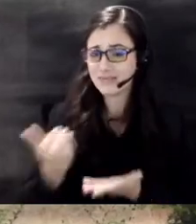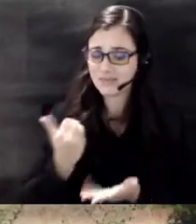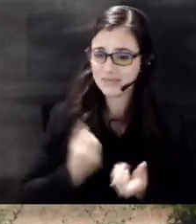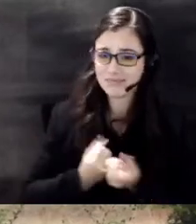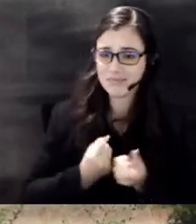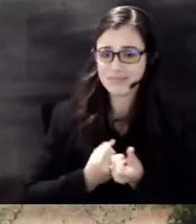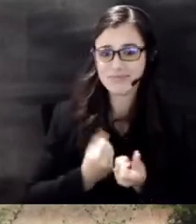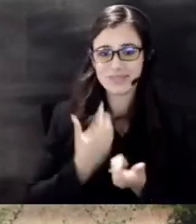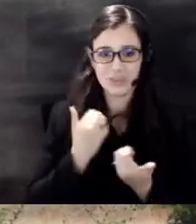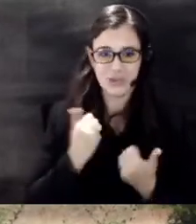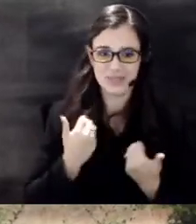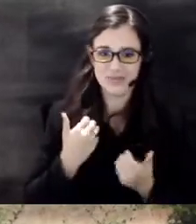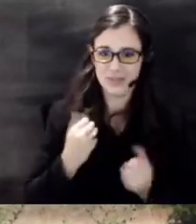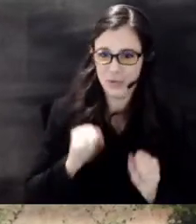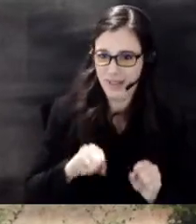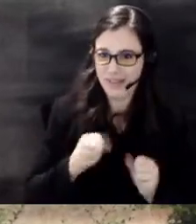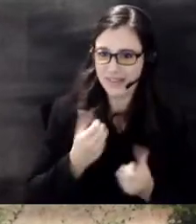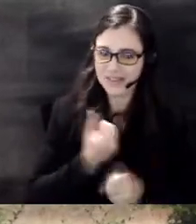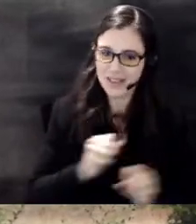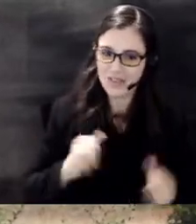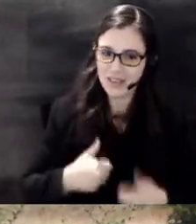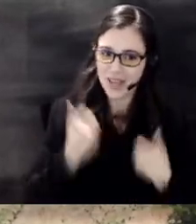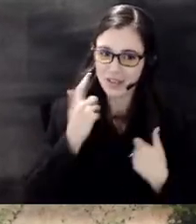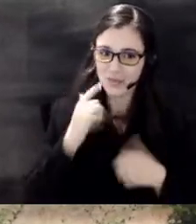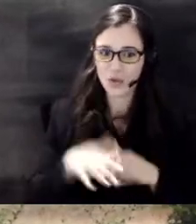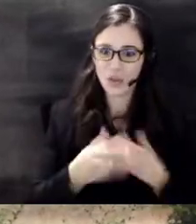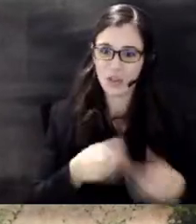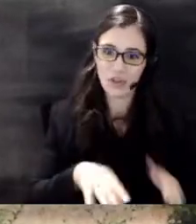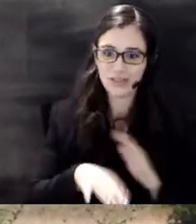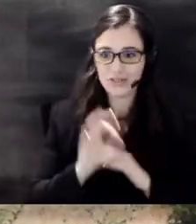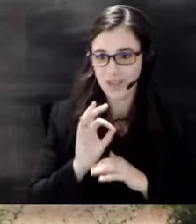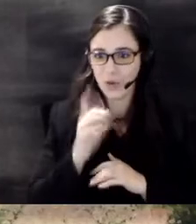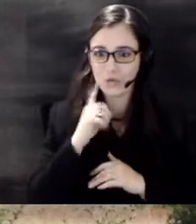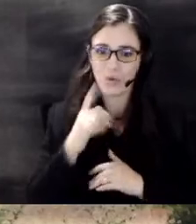of the animals that the lost and found ones that get sent to Wichita animal services thanks again